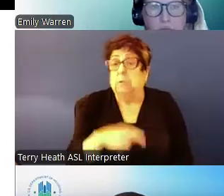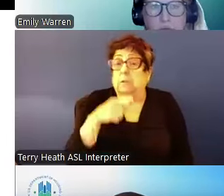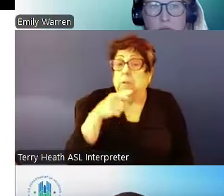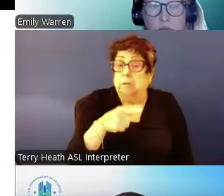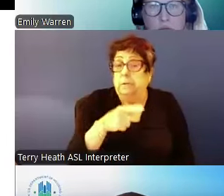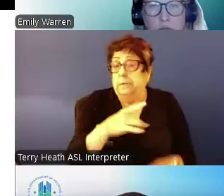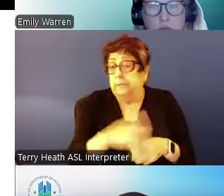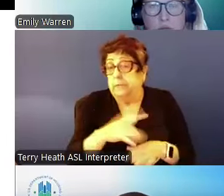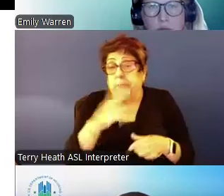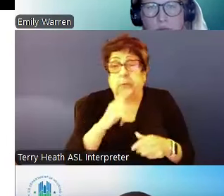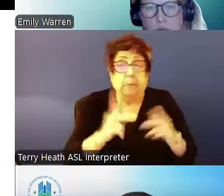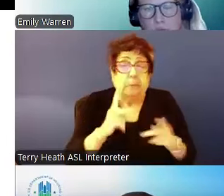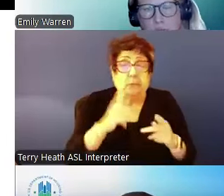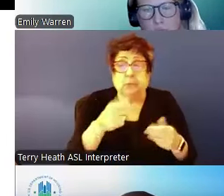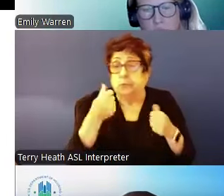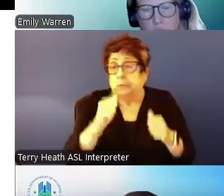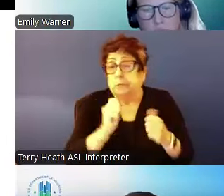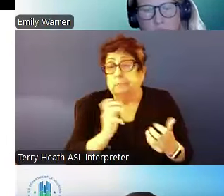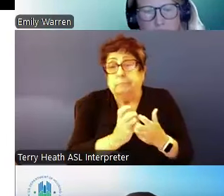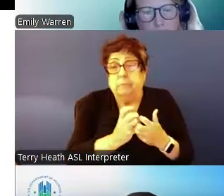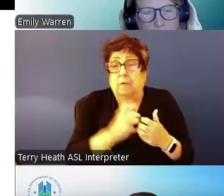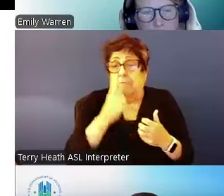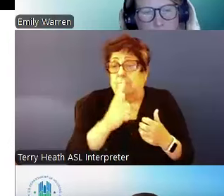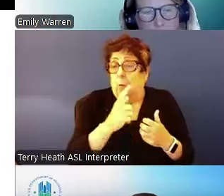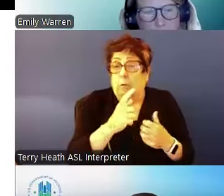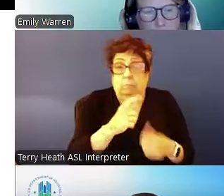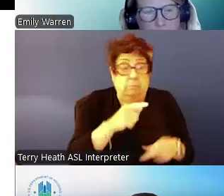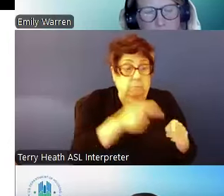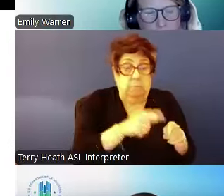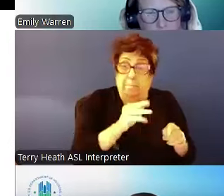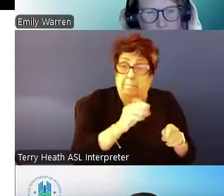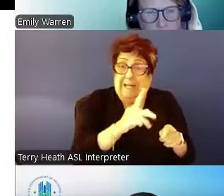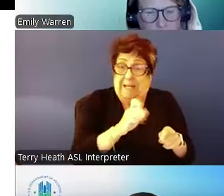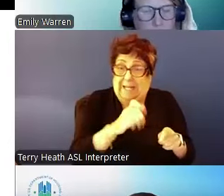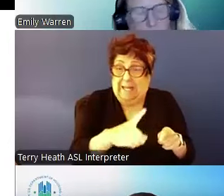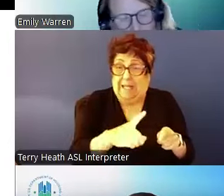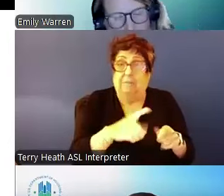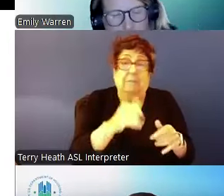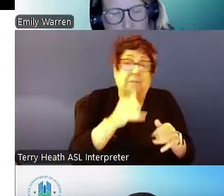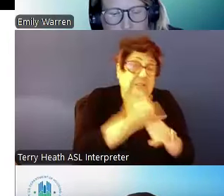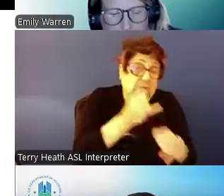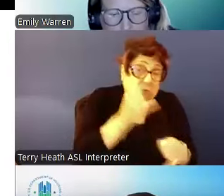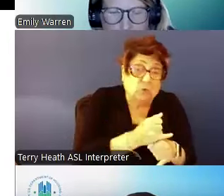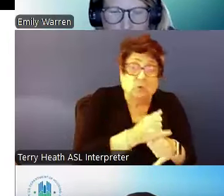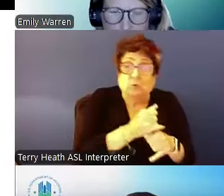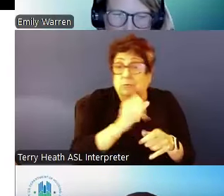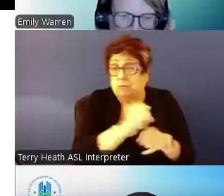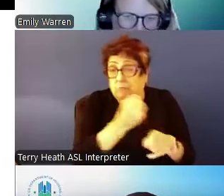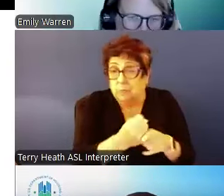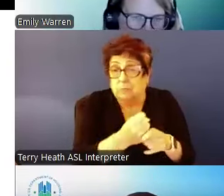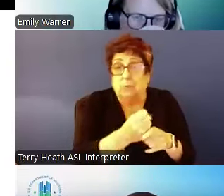settings or homelessness or something else. Those individuals would actually be added to